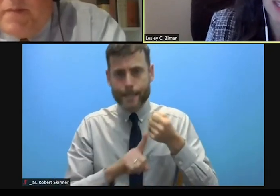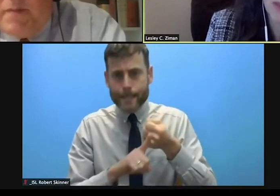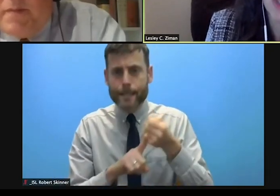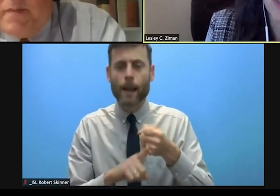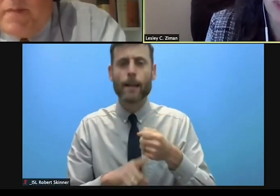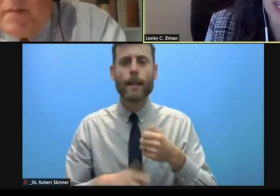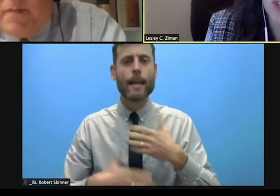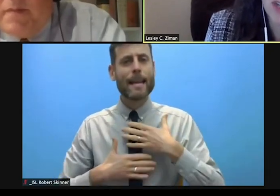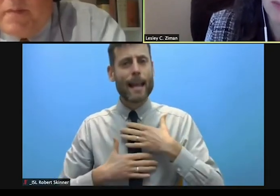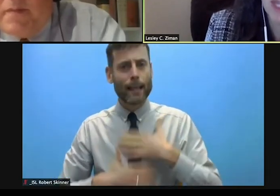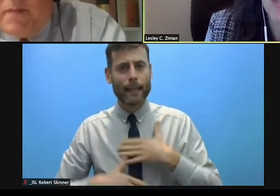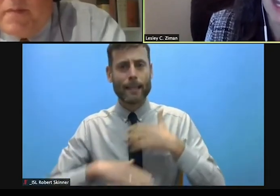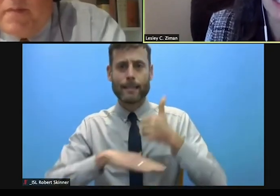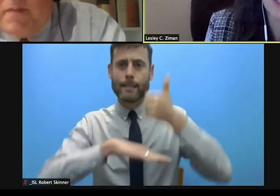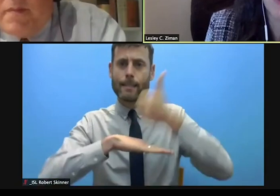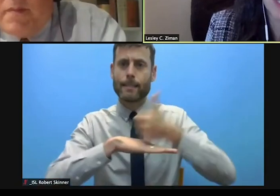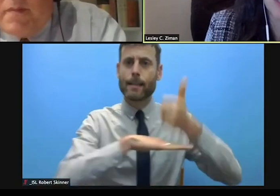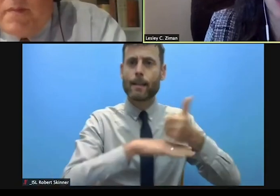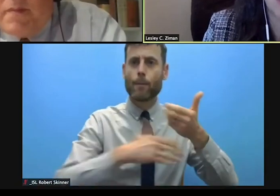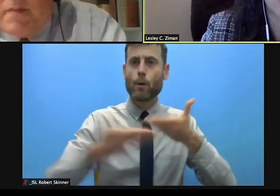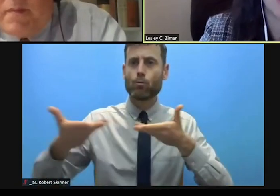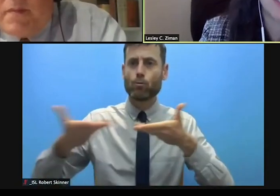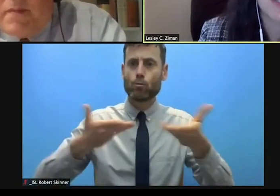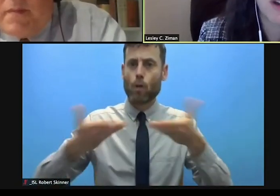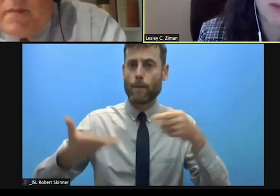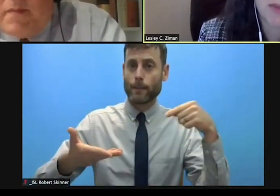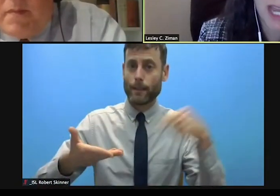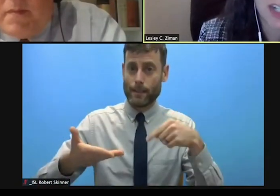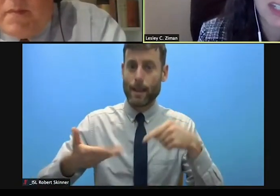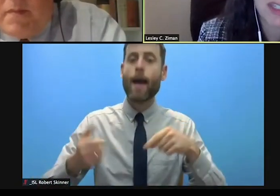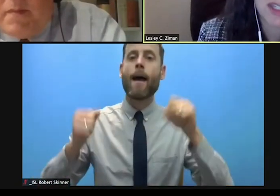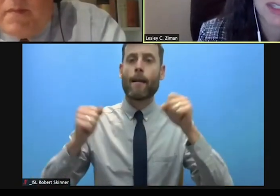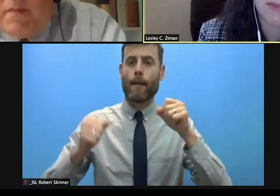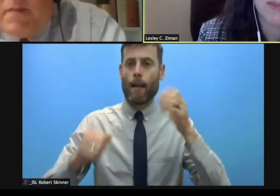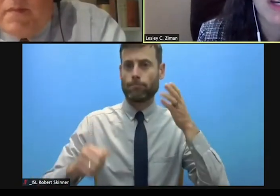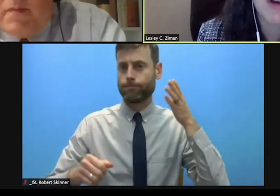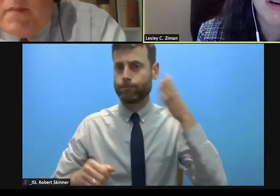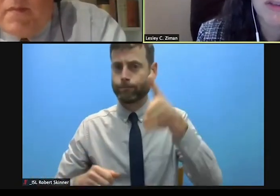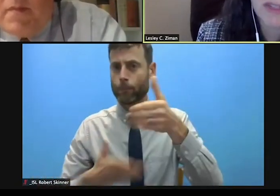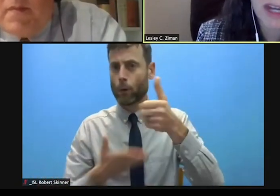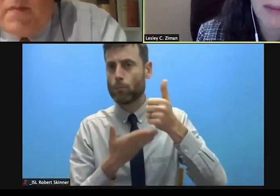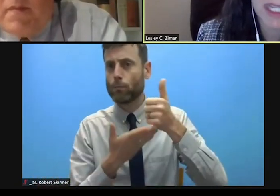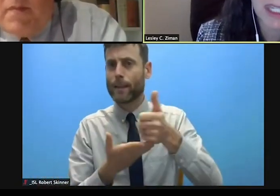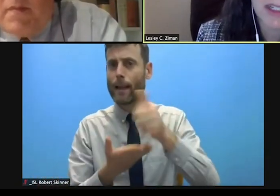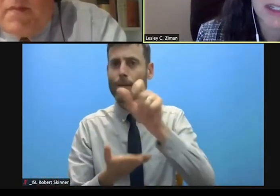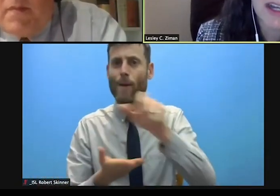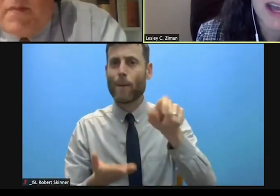that will address gender based and risked children into our protection system over the coming year.